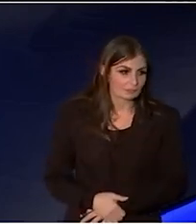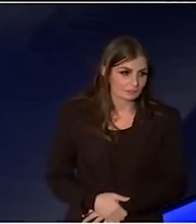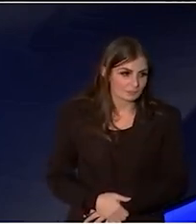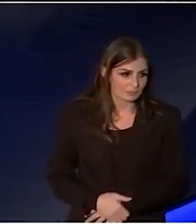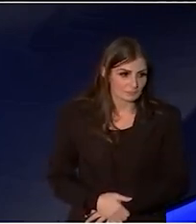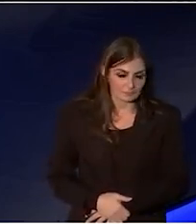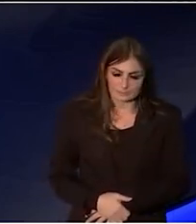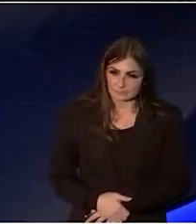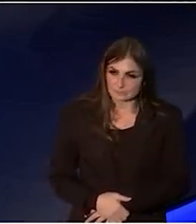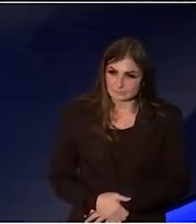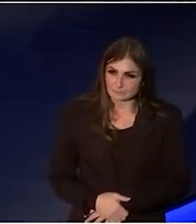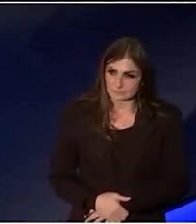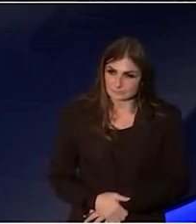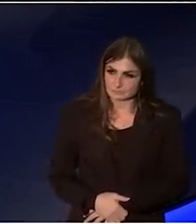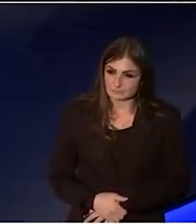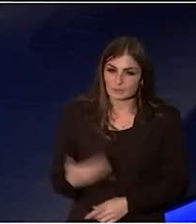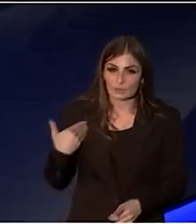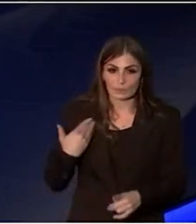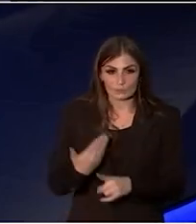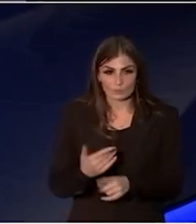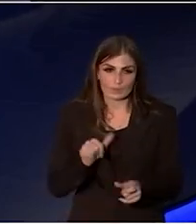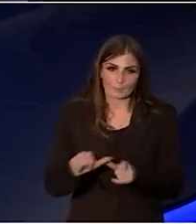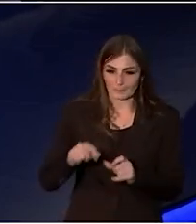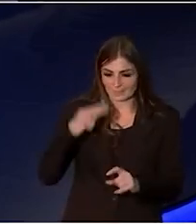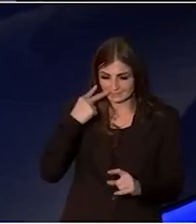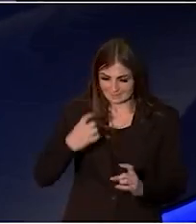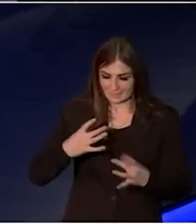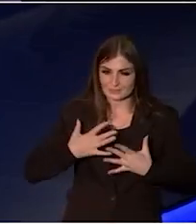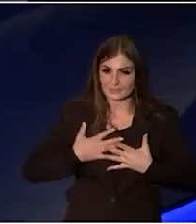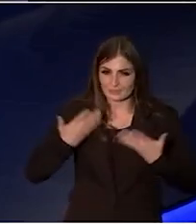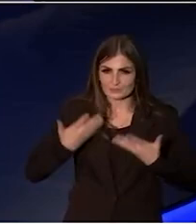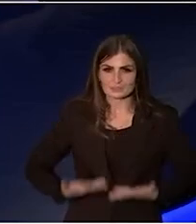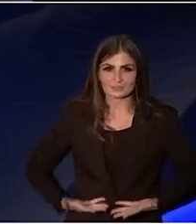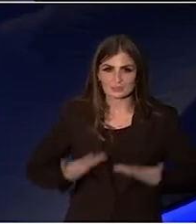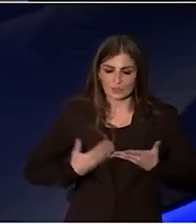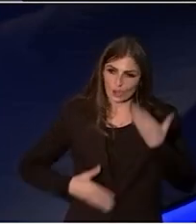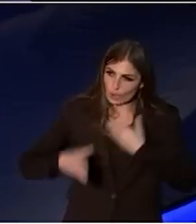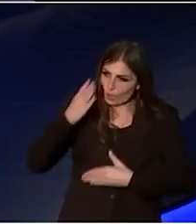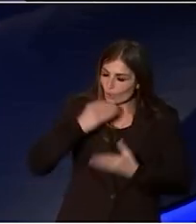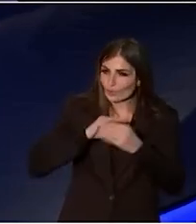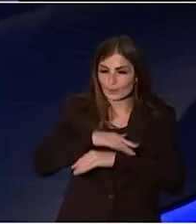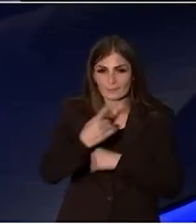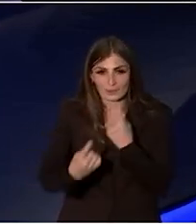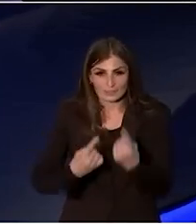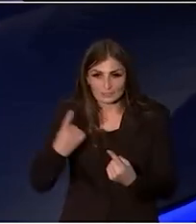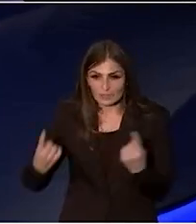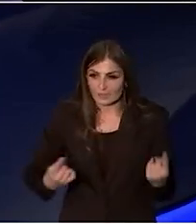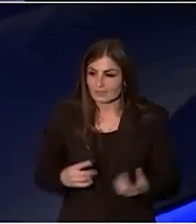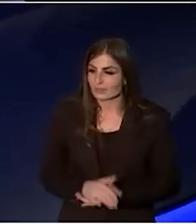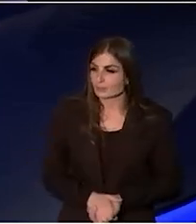And through that, we will better see ourselves. We will learn about each other and it will be